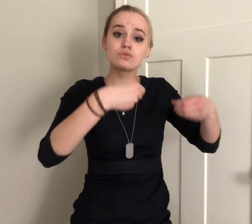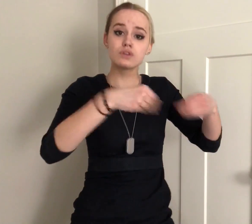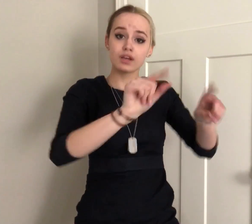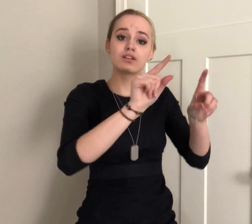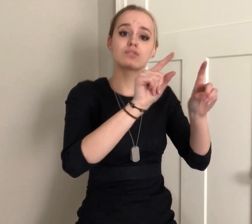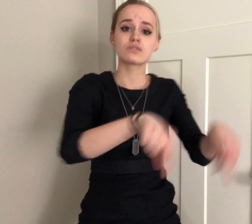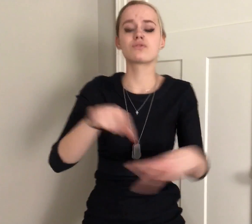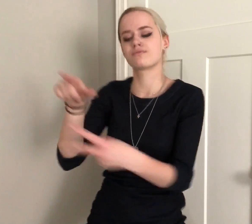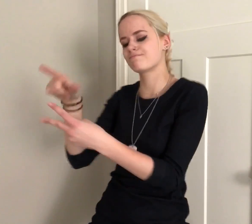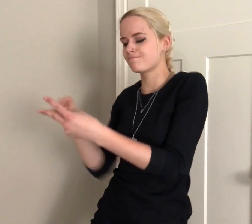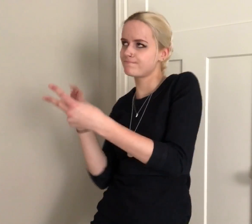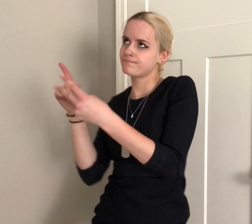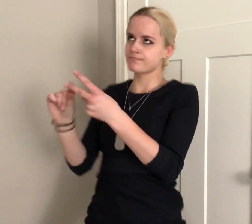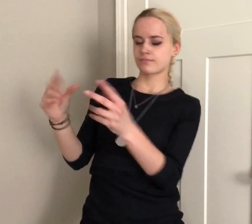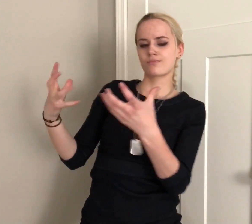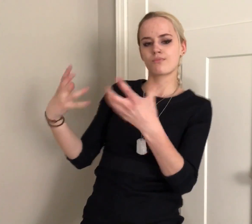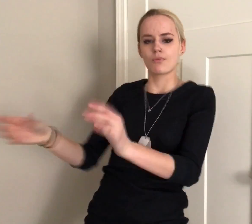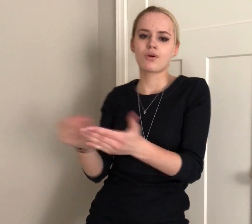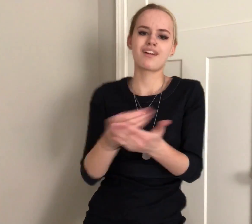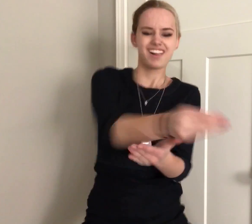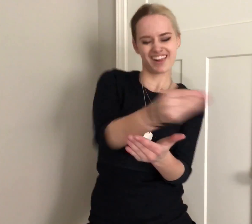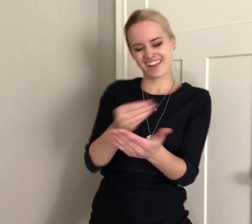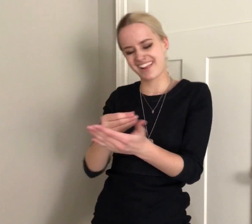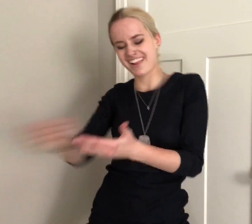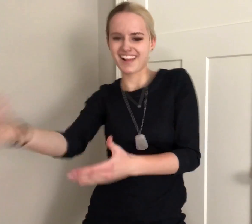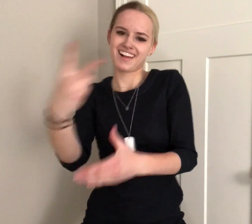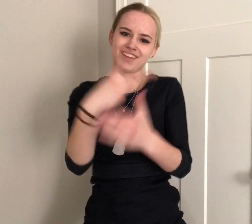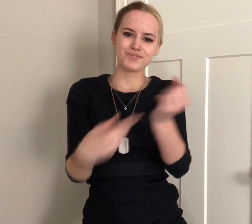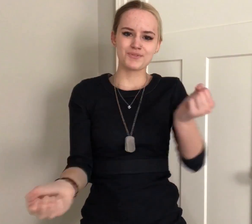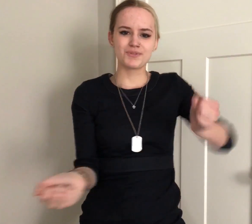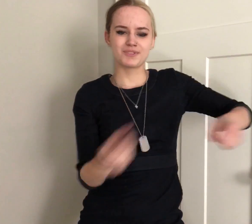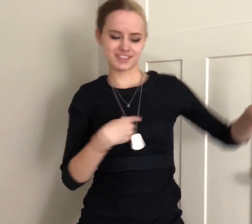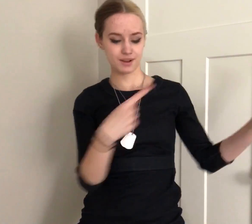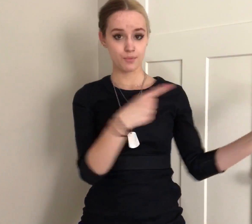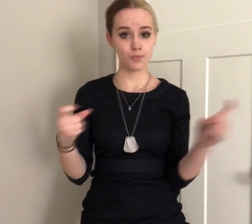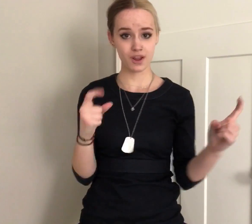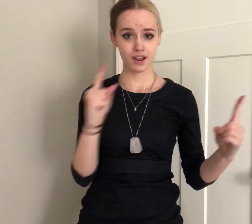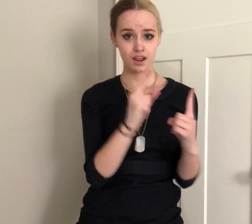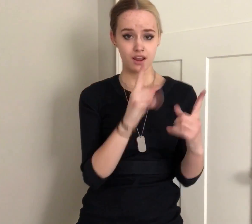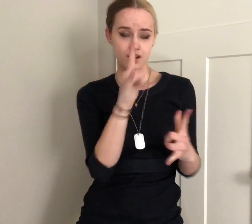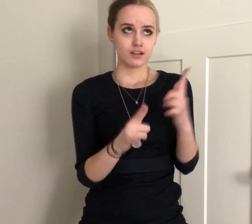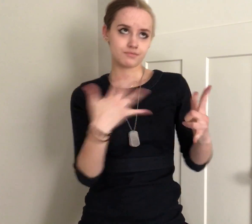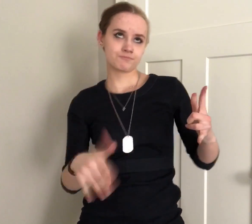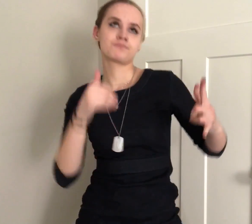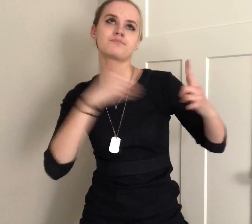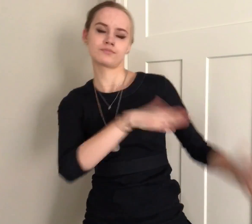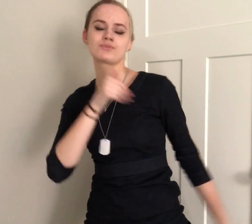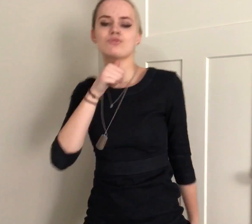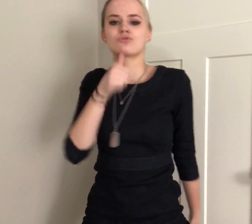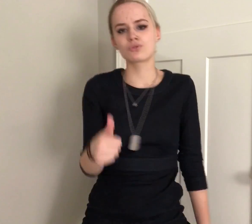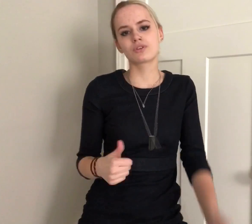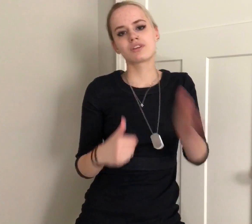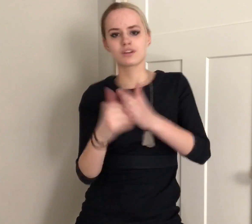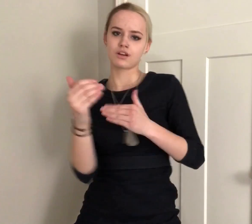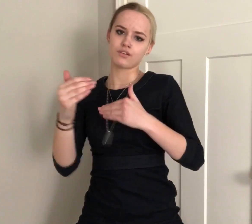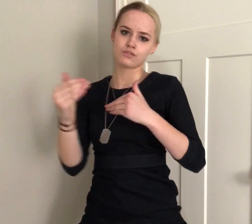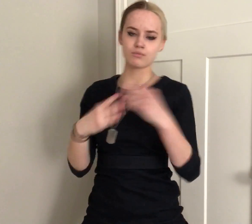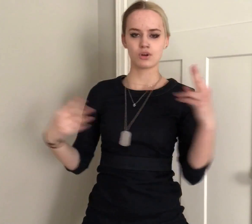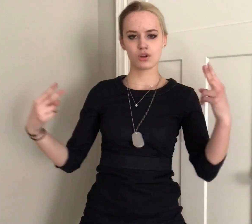Hit the store, I can get 'em both I don't wanna choose And I'm quick, cut a nigga hustle Don't get comfortable